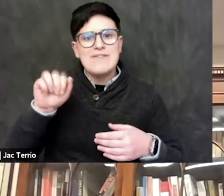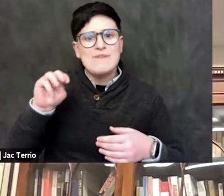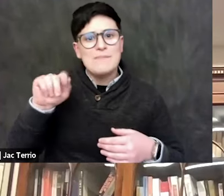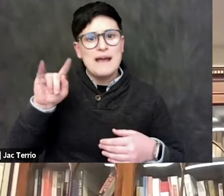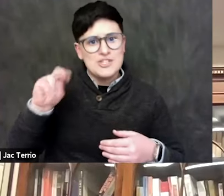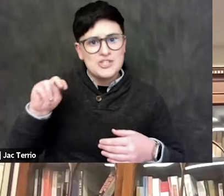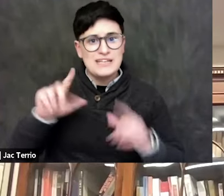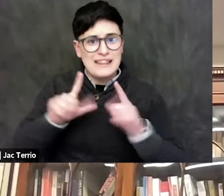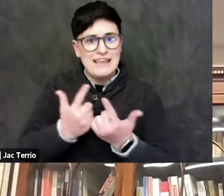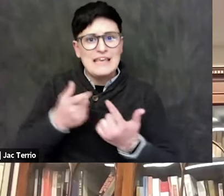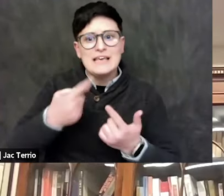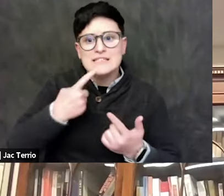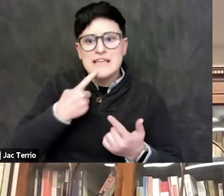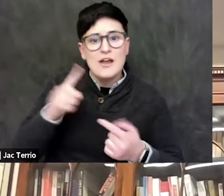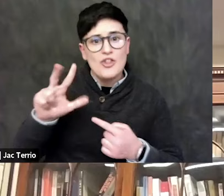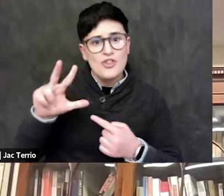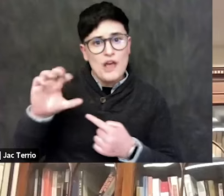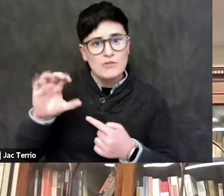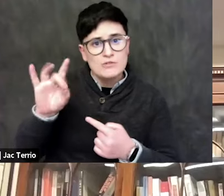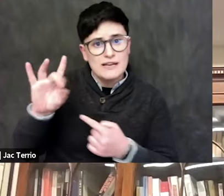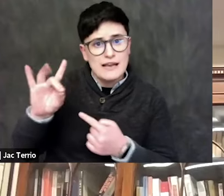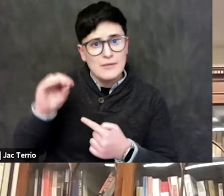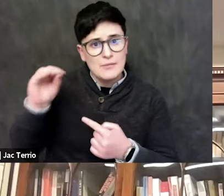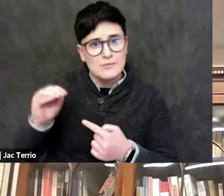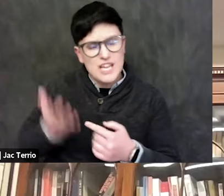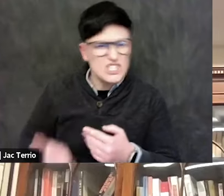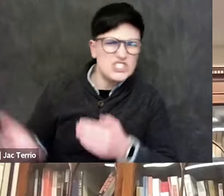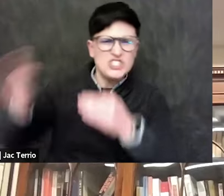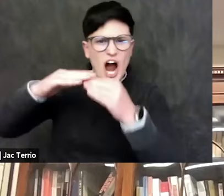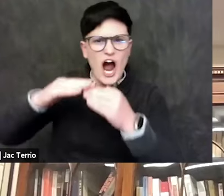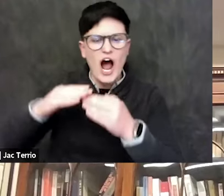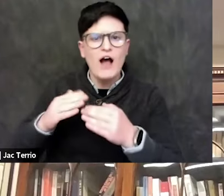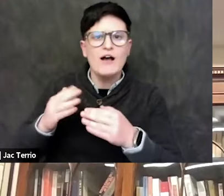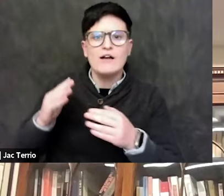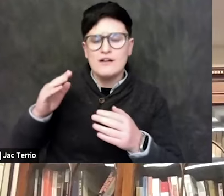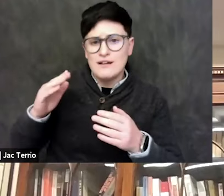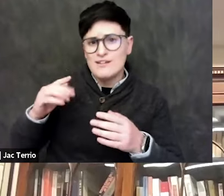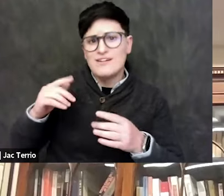increase in anti-Semitic attack since October 7th, compared with a year earlier.